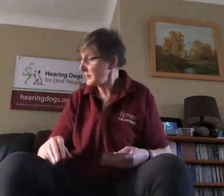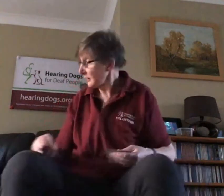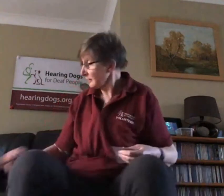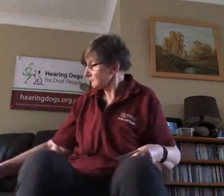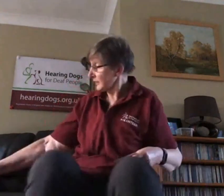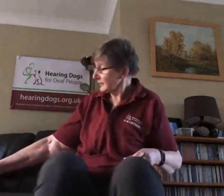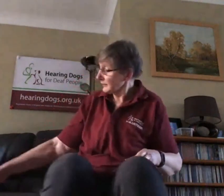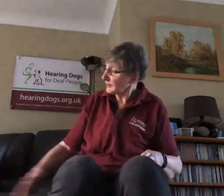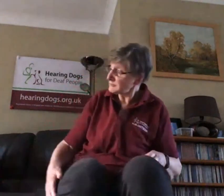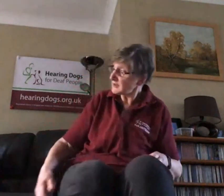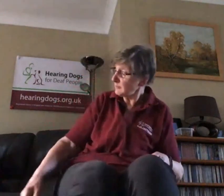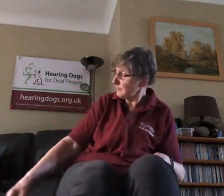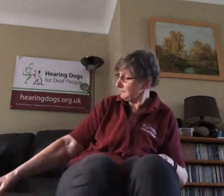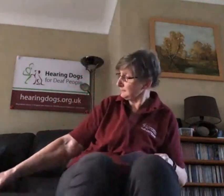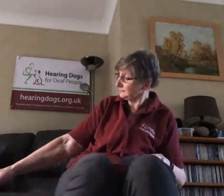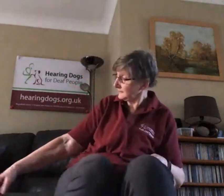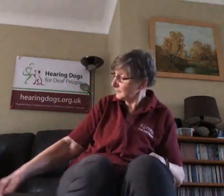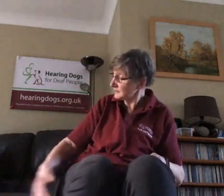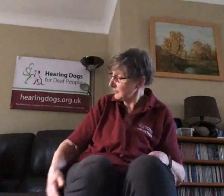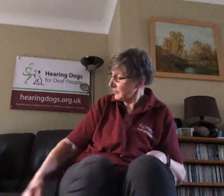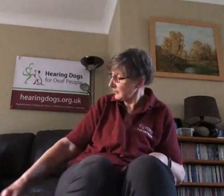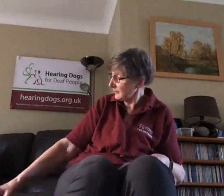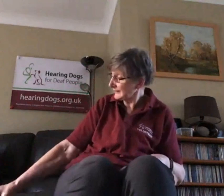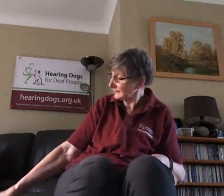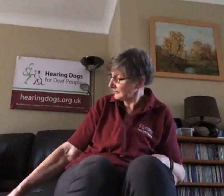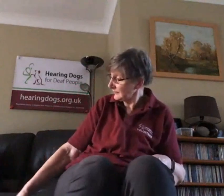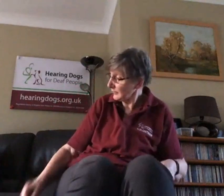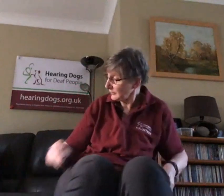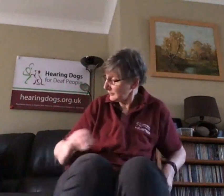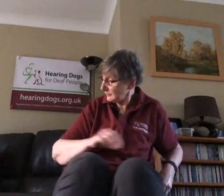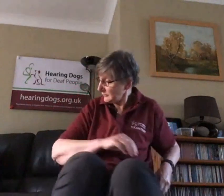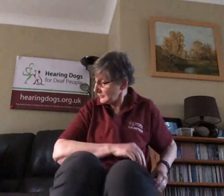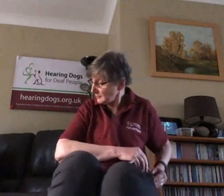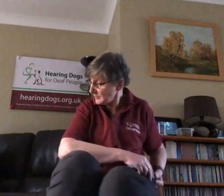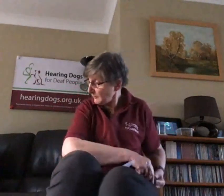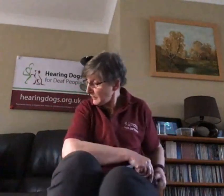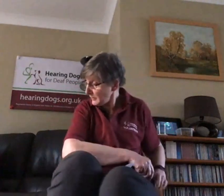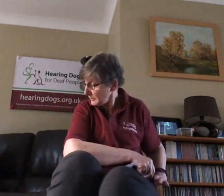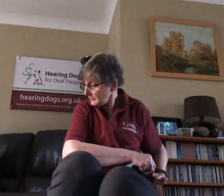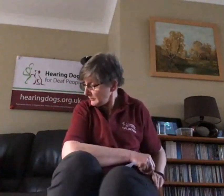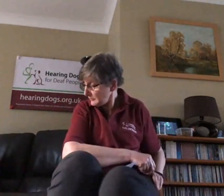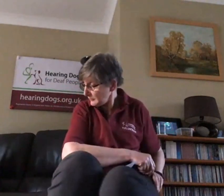Bentley - Come say bye-bye come..